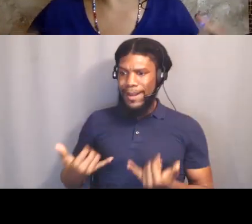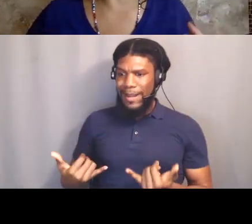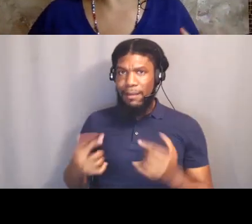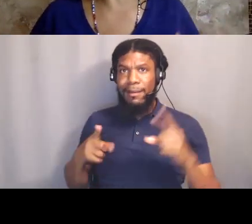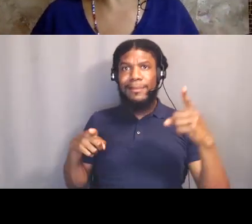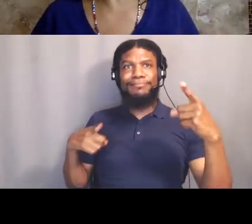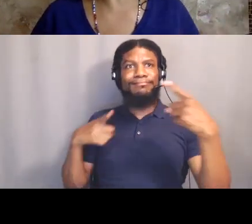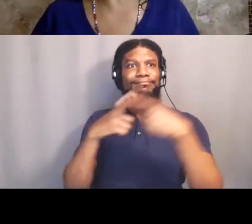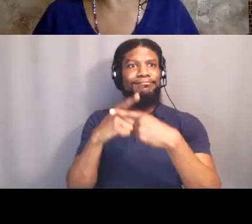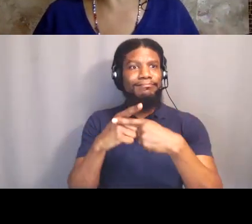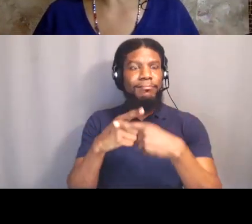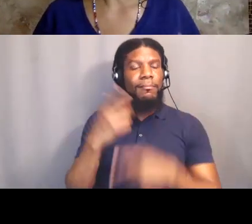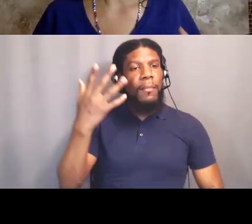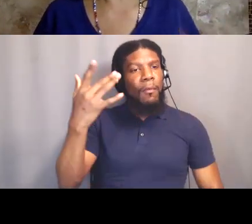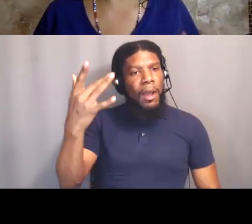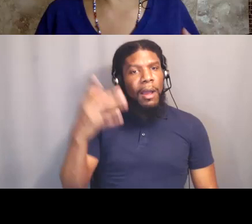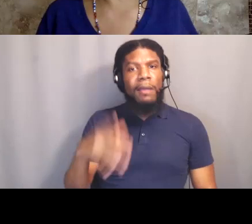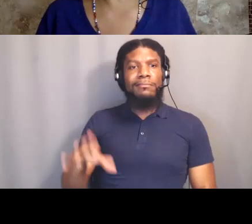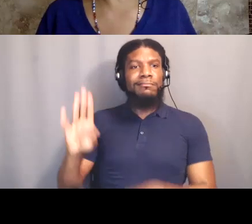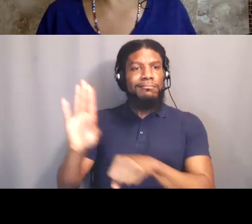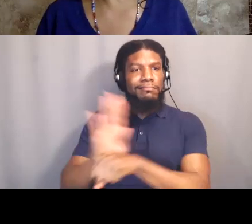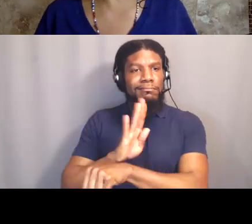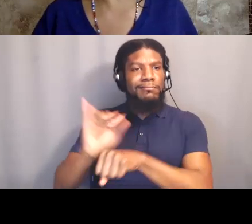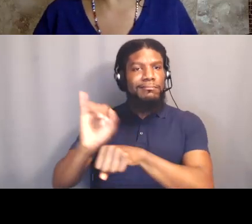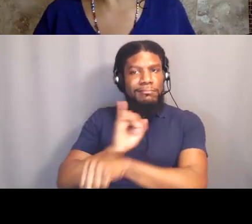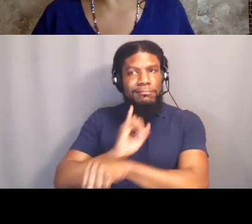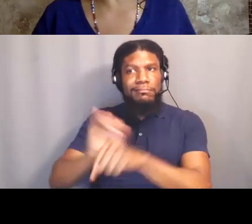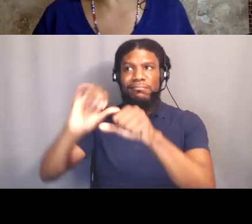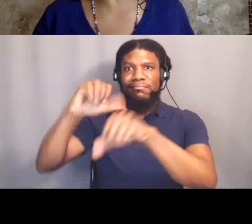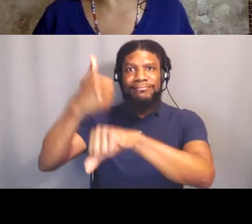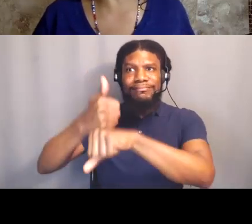and institutions of the world prevent our freedom dreams